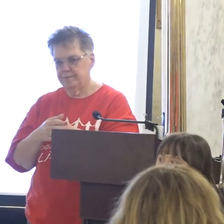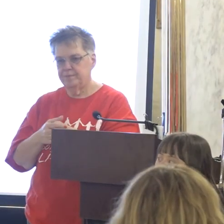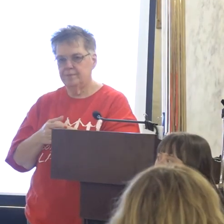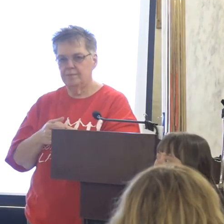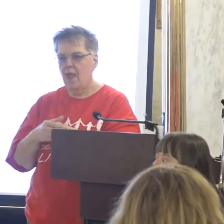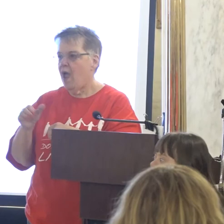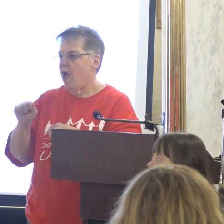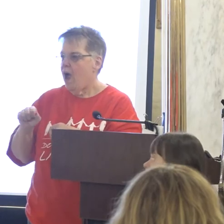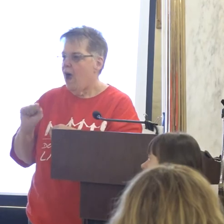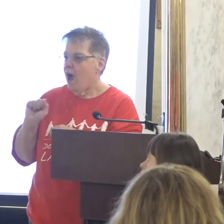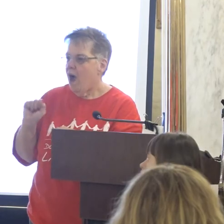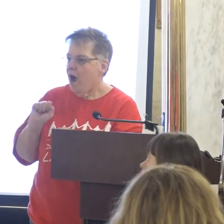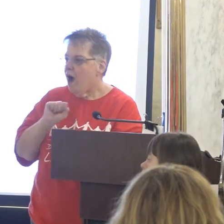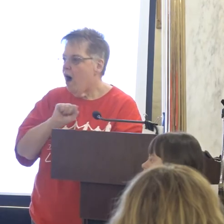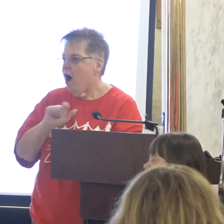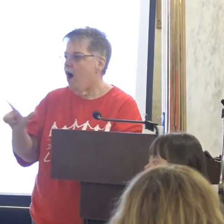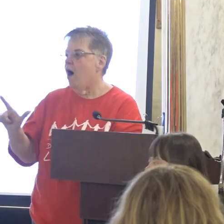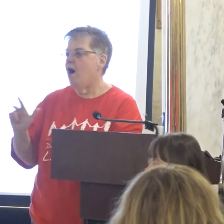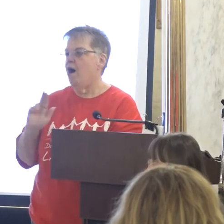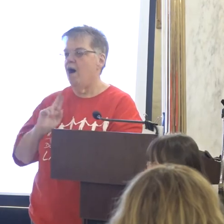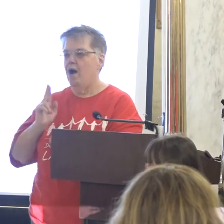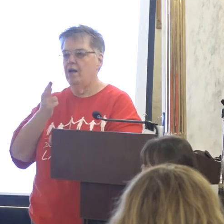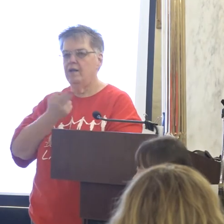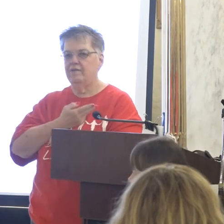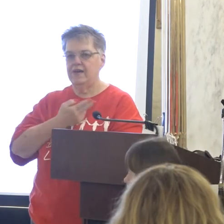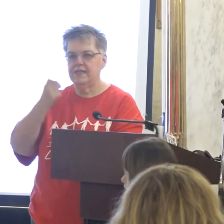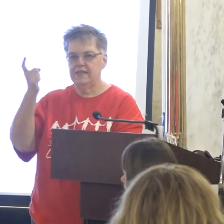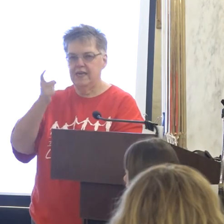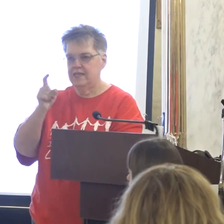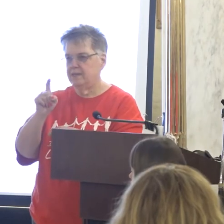All of us All of us need to be West Virginians